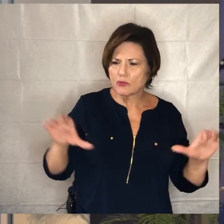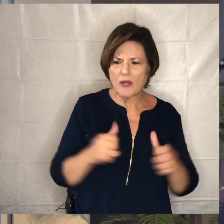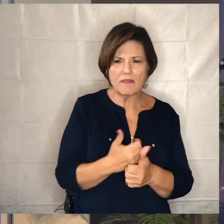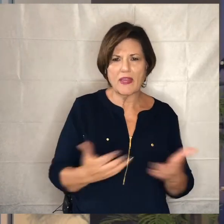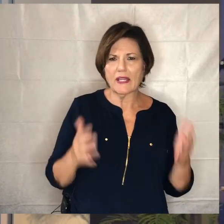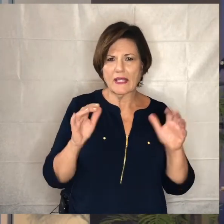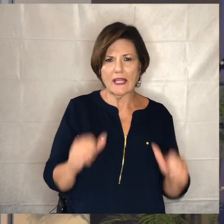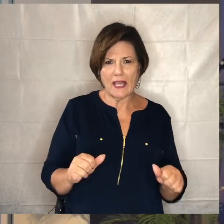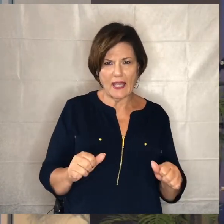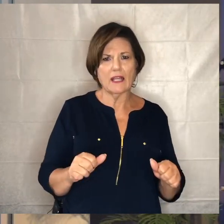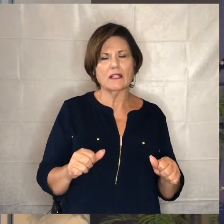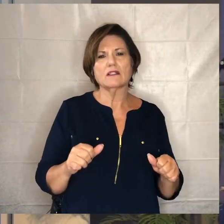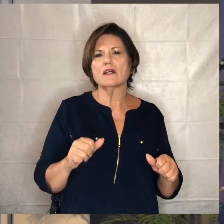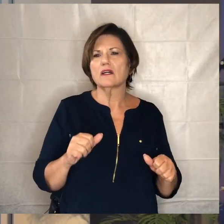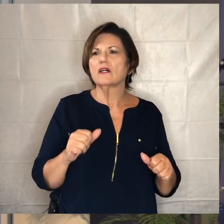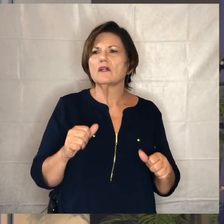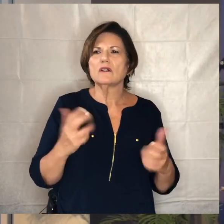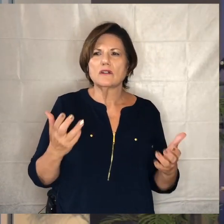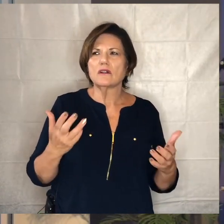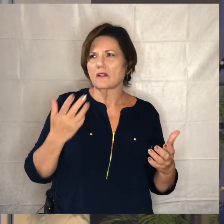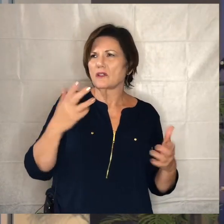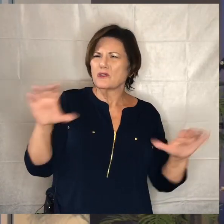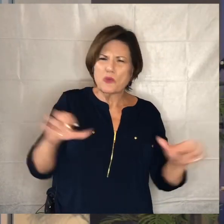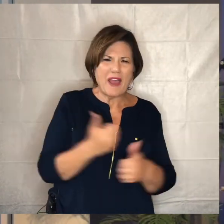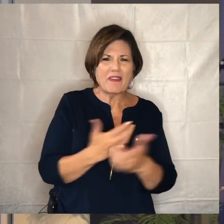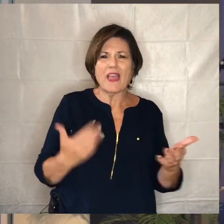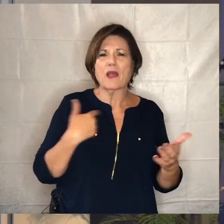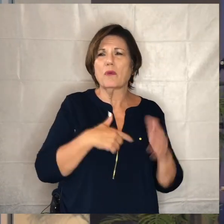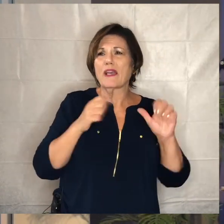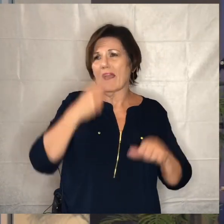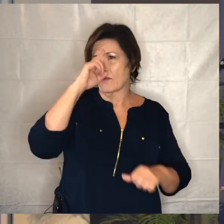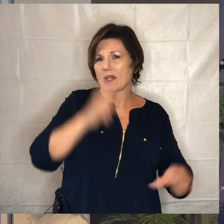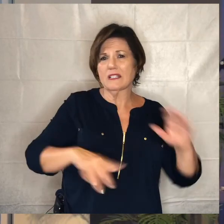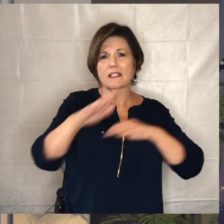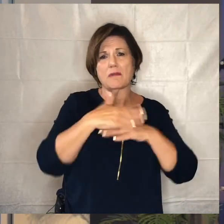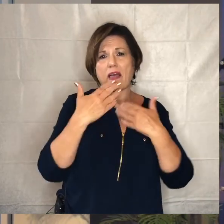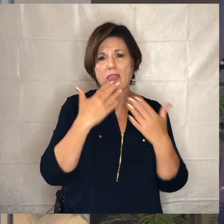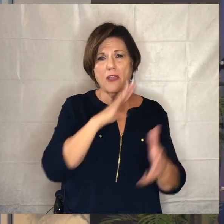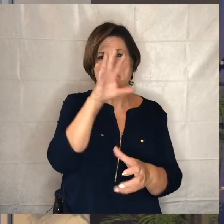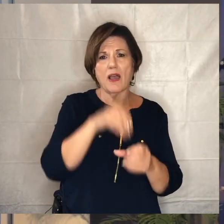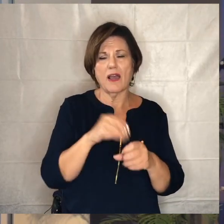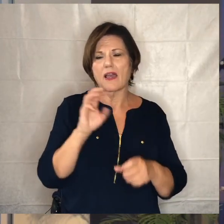to leverage all we are for the kingdom so thank you for uh being a part of mpc